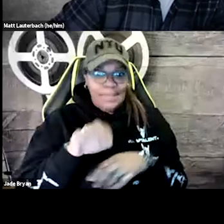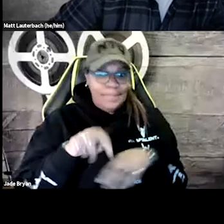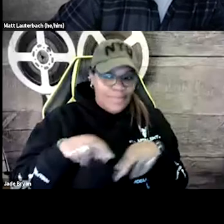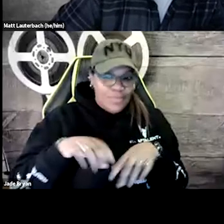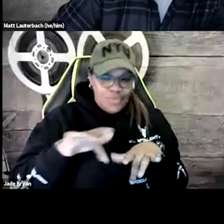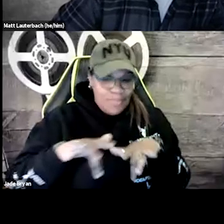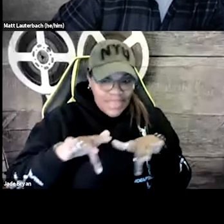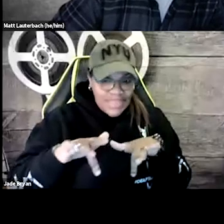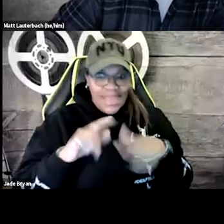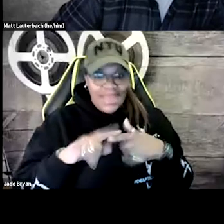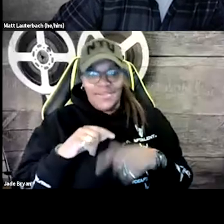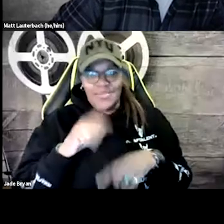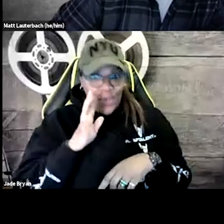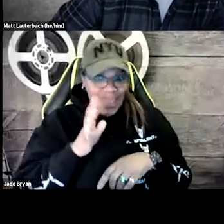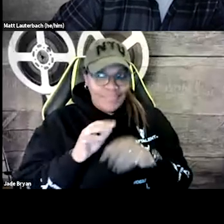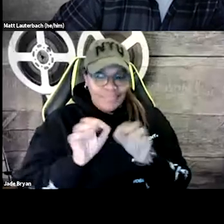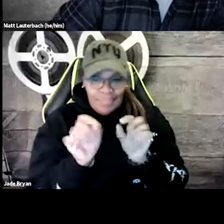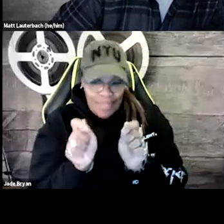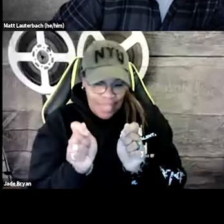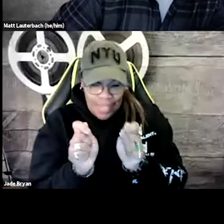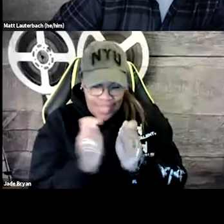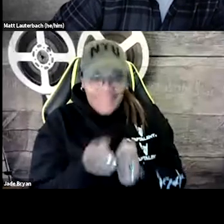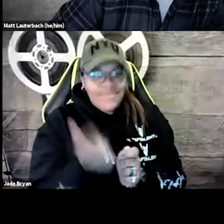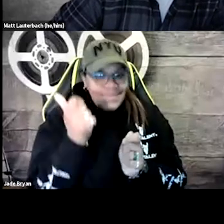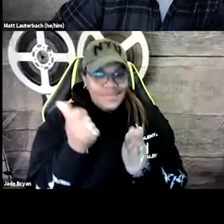of the music and just rely on the sound of the basketball.